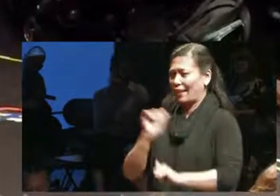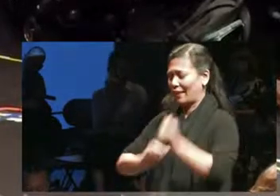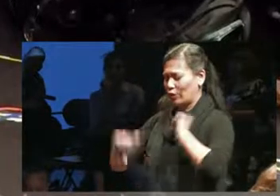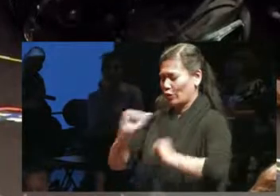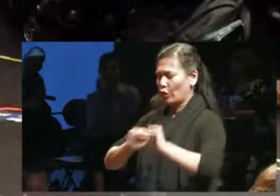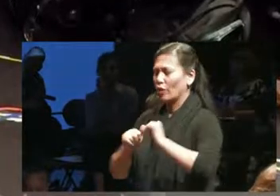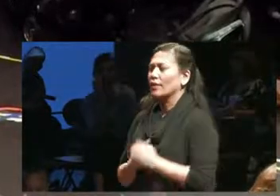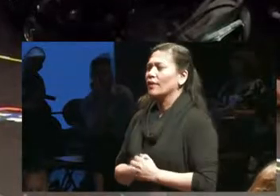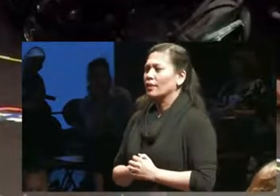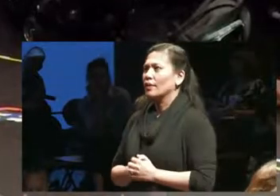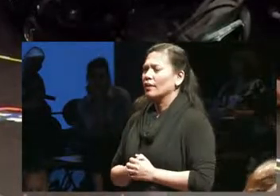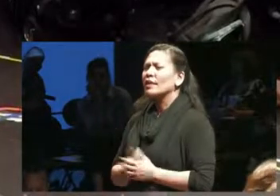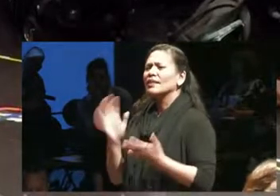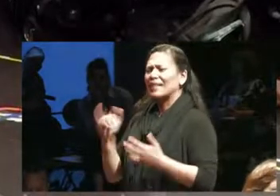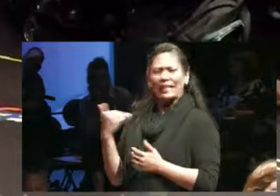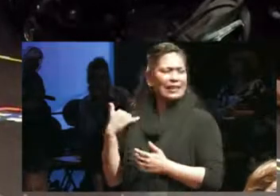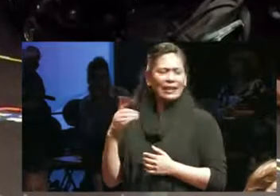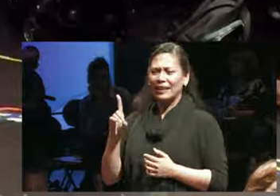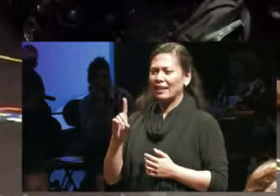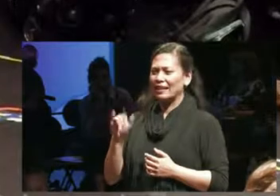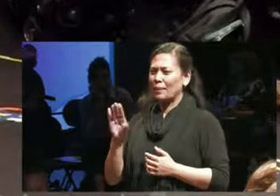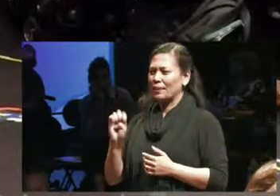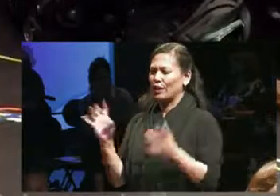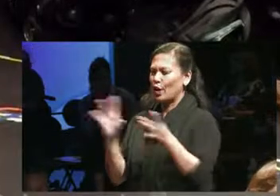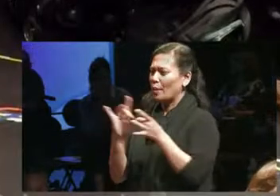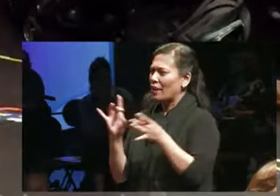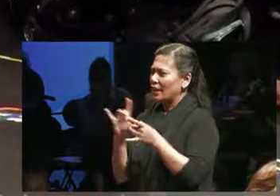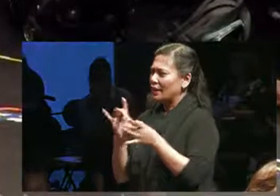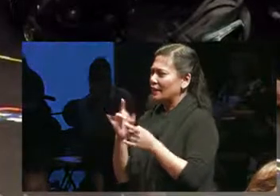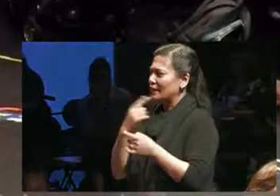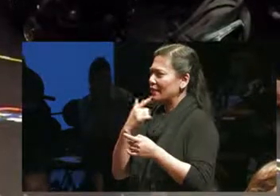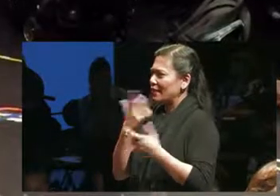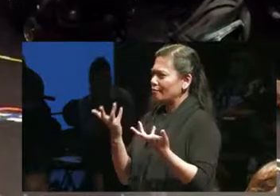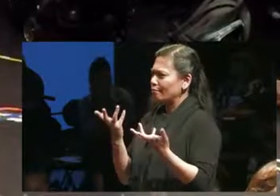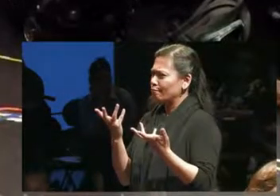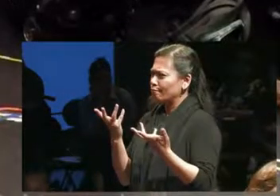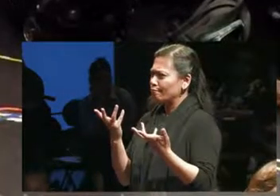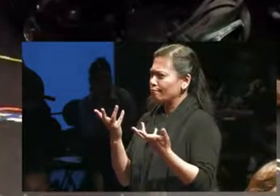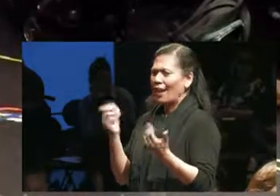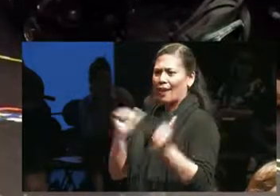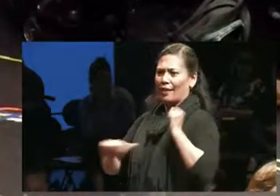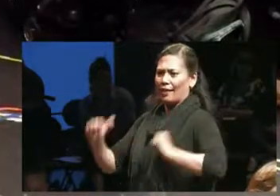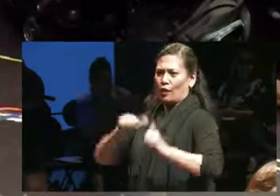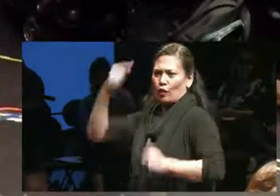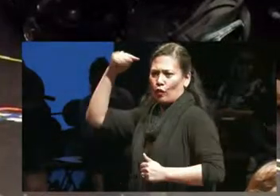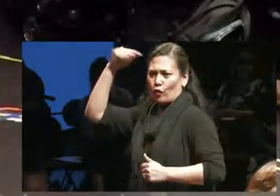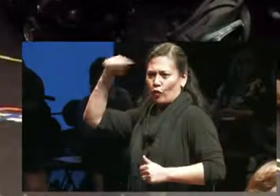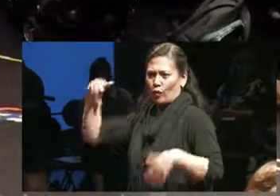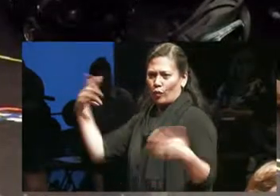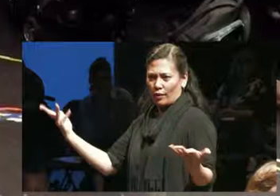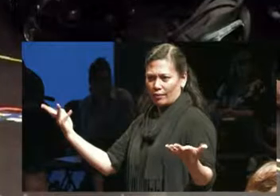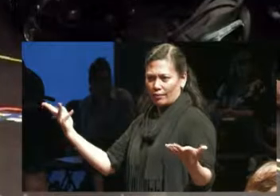that Debbie said about you know what is theater what's the what is theater for